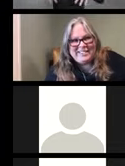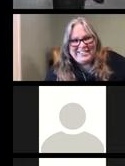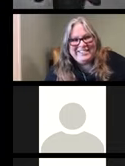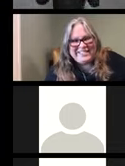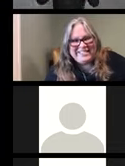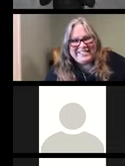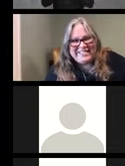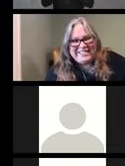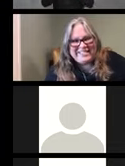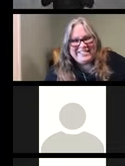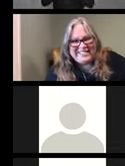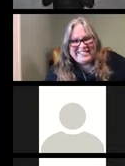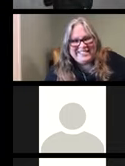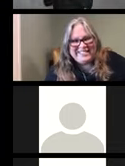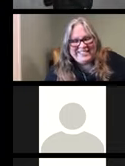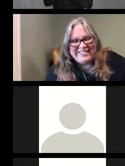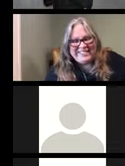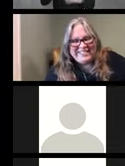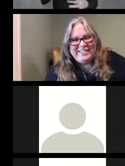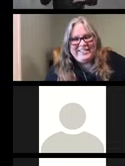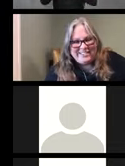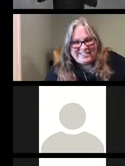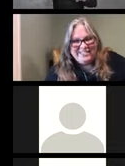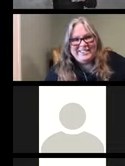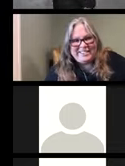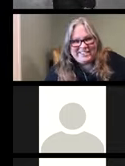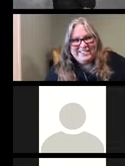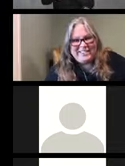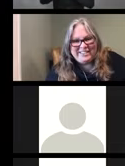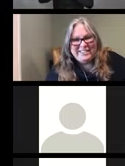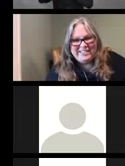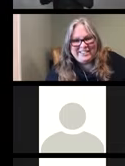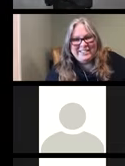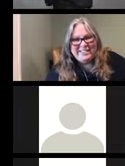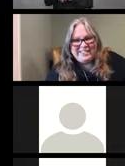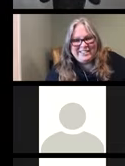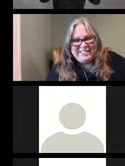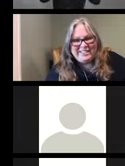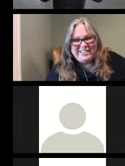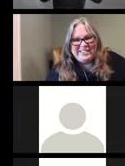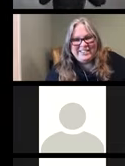We're excited to bring this COVID-19 series out to you.